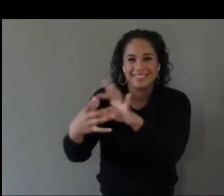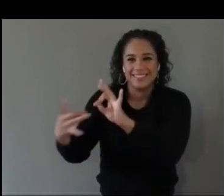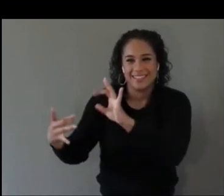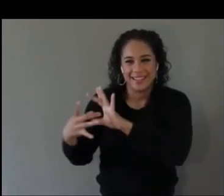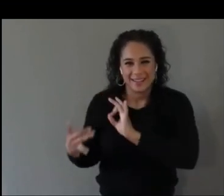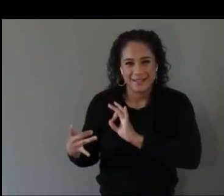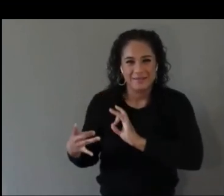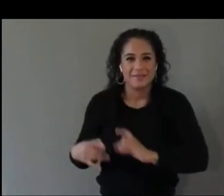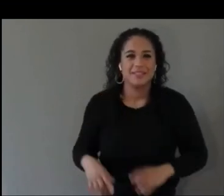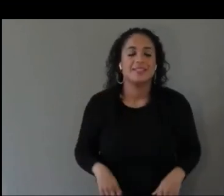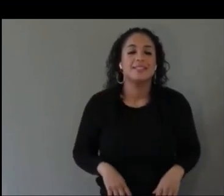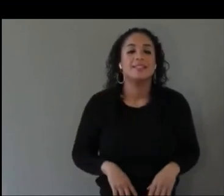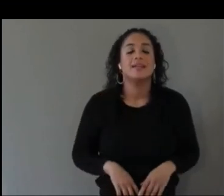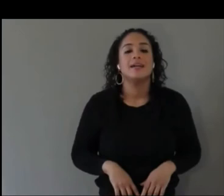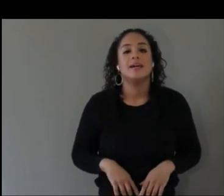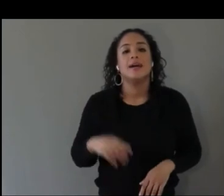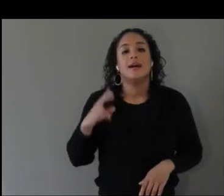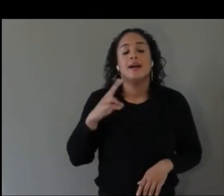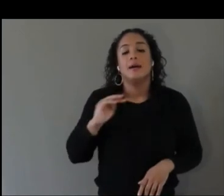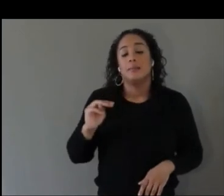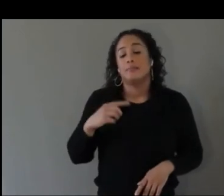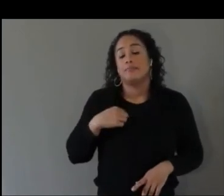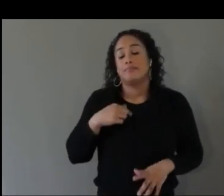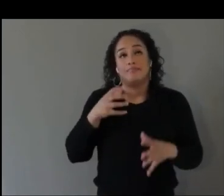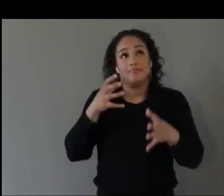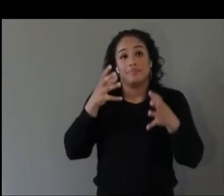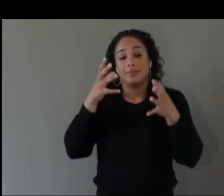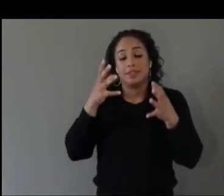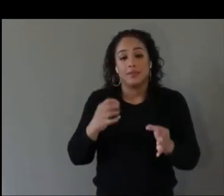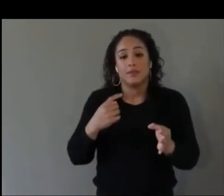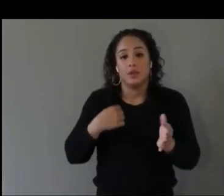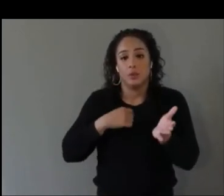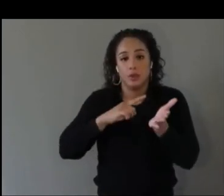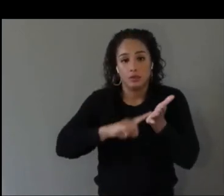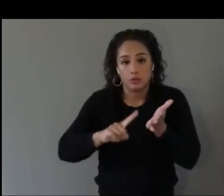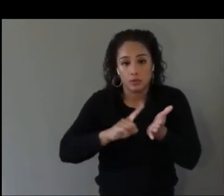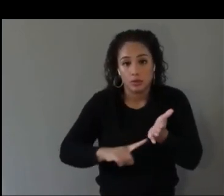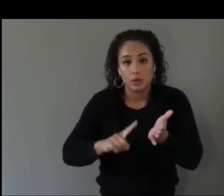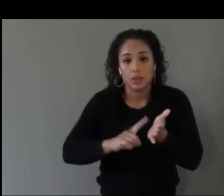Definitely I’m very much looking into the WCAG 2.0 guidelines from the web.